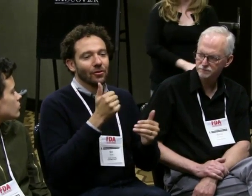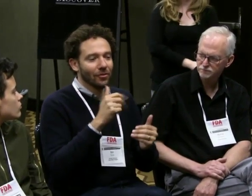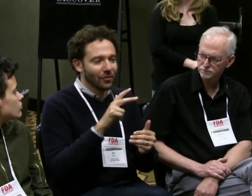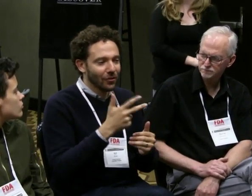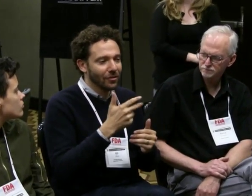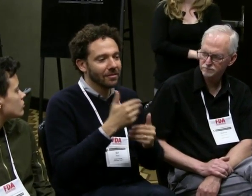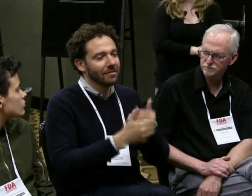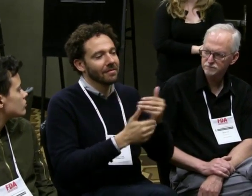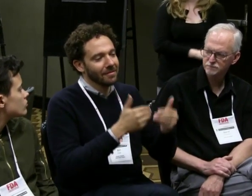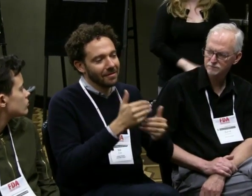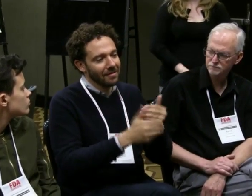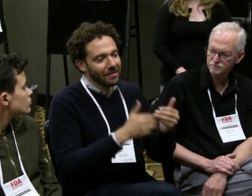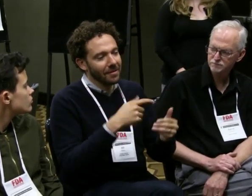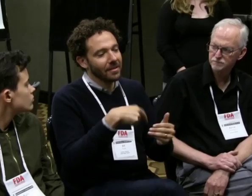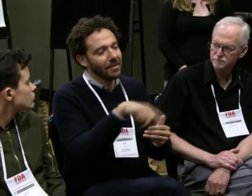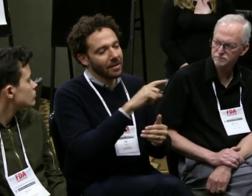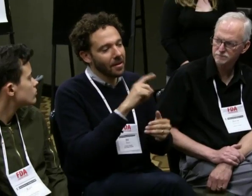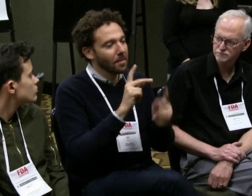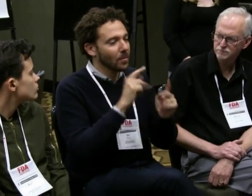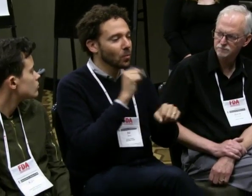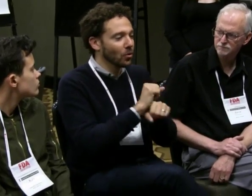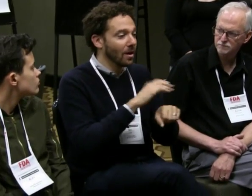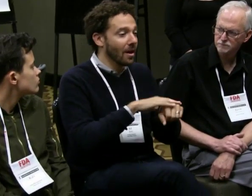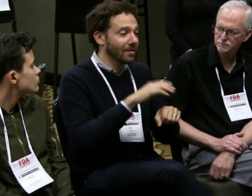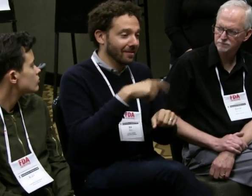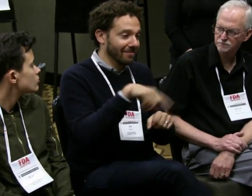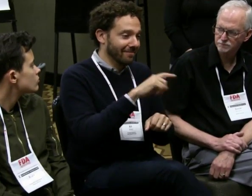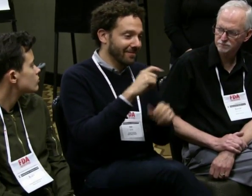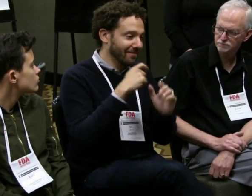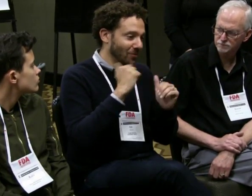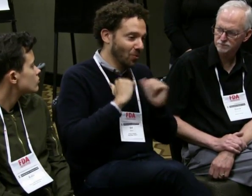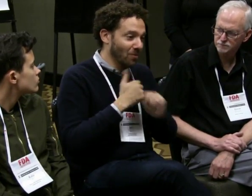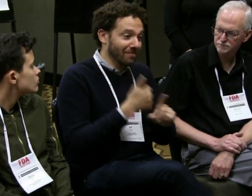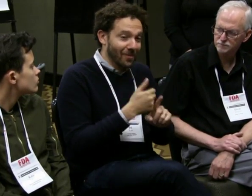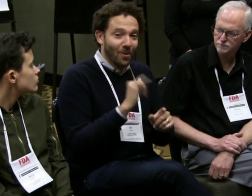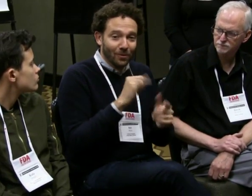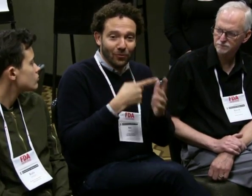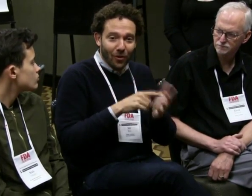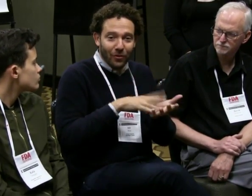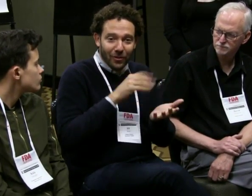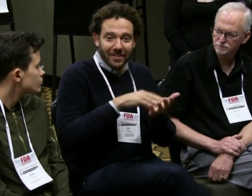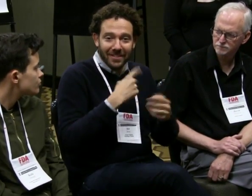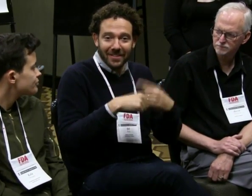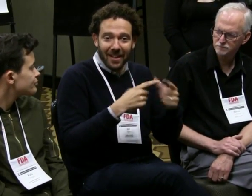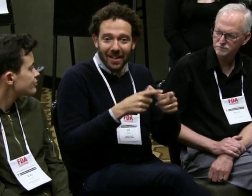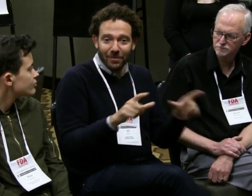It needs to become easier for people that are working on the show